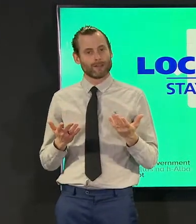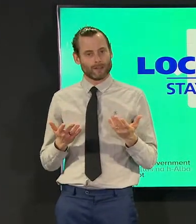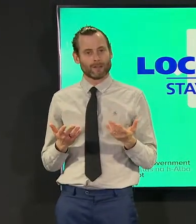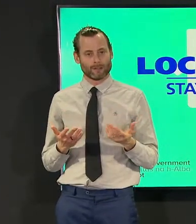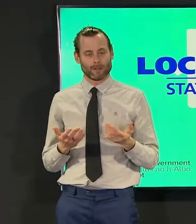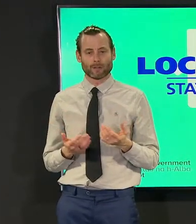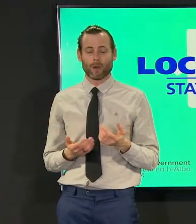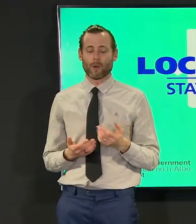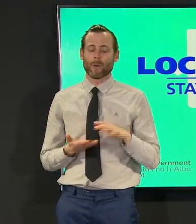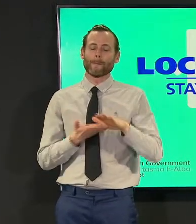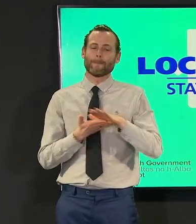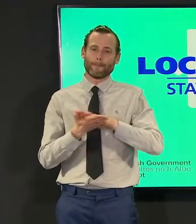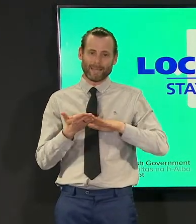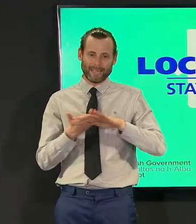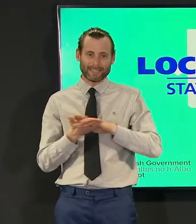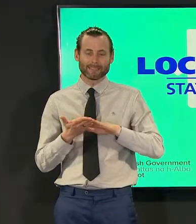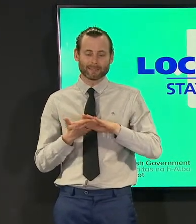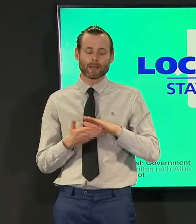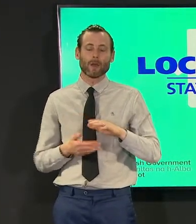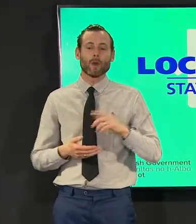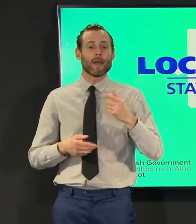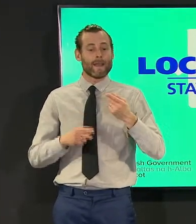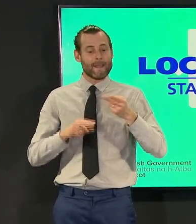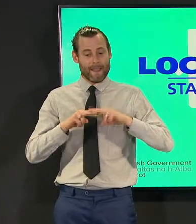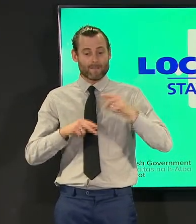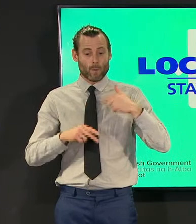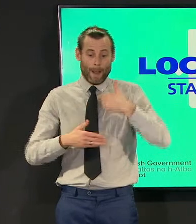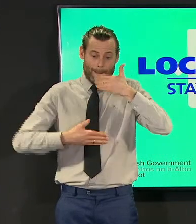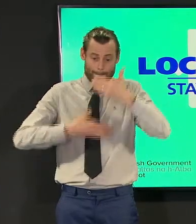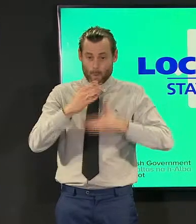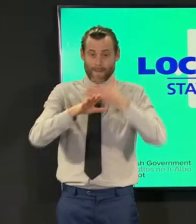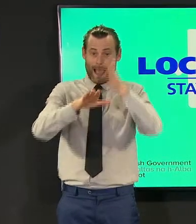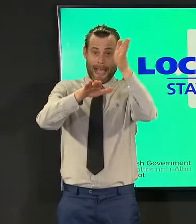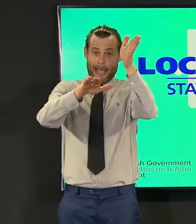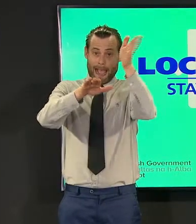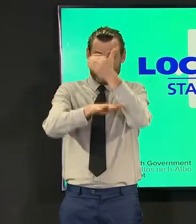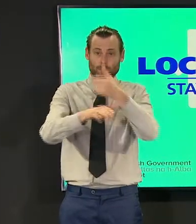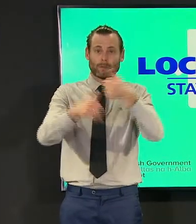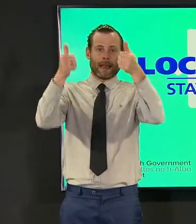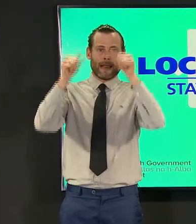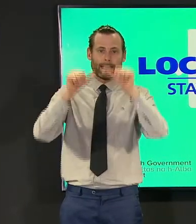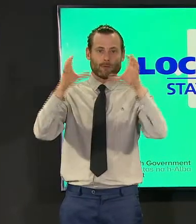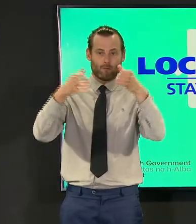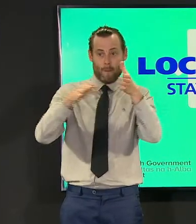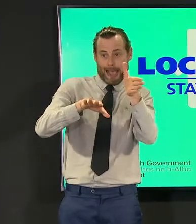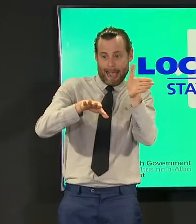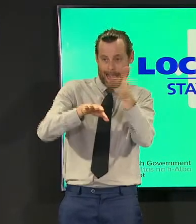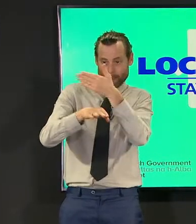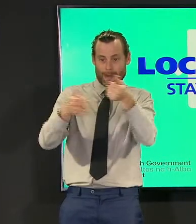works for all of us because the faster we can do that the more we can take the kind of decisions